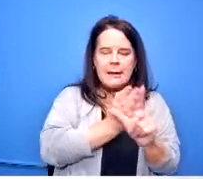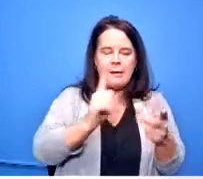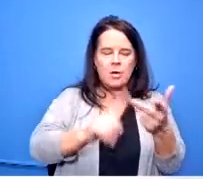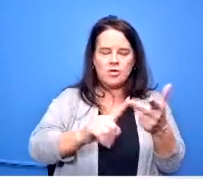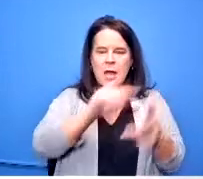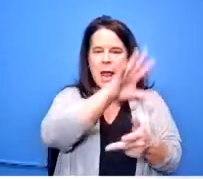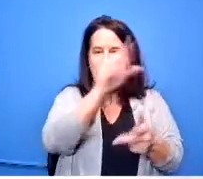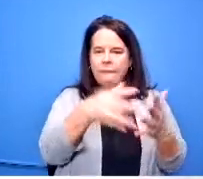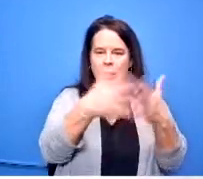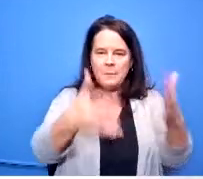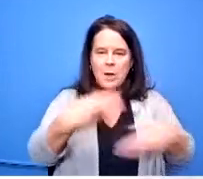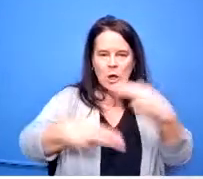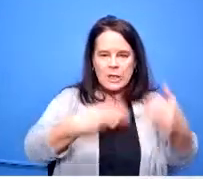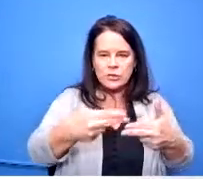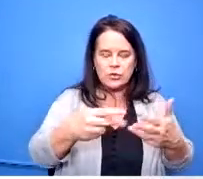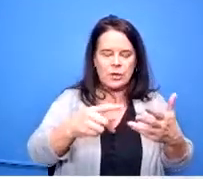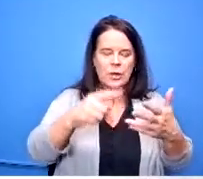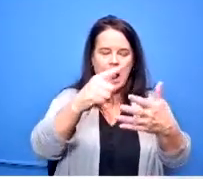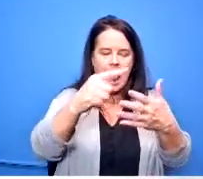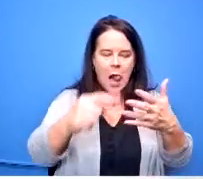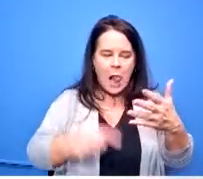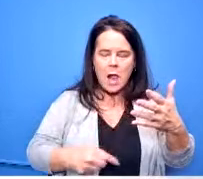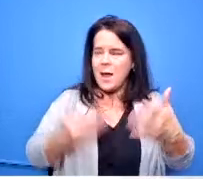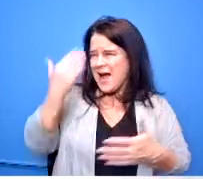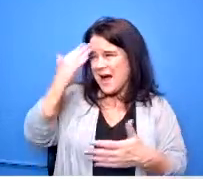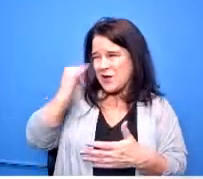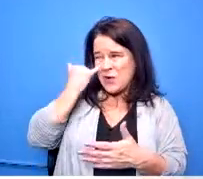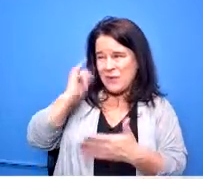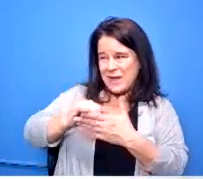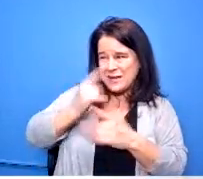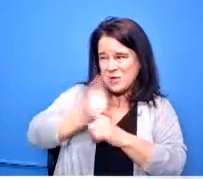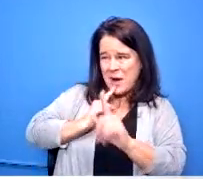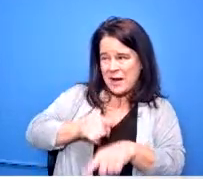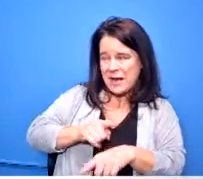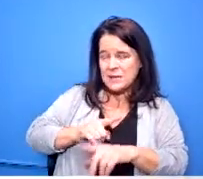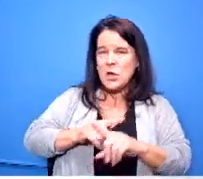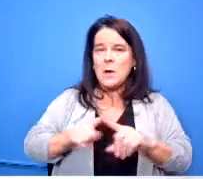so i don't know if i'm answering your questions so you can put those courses out there as possible